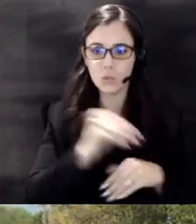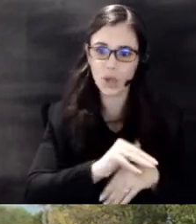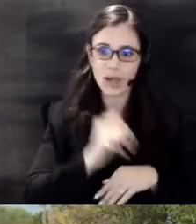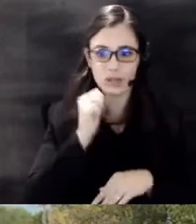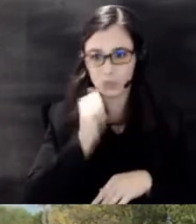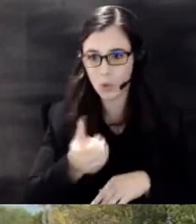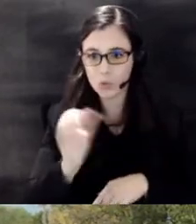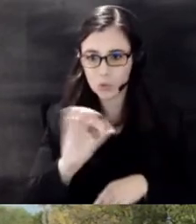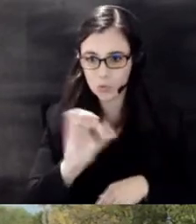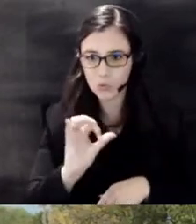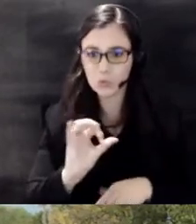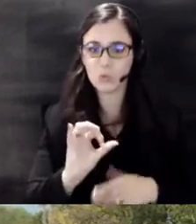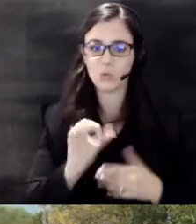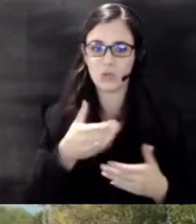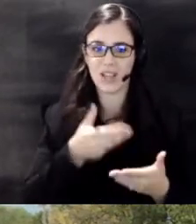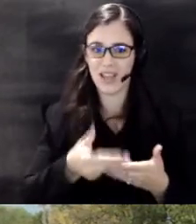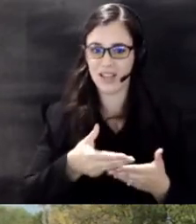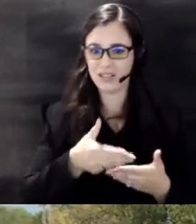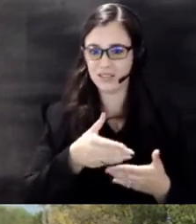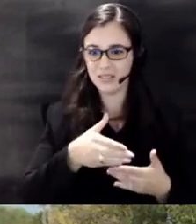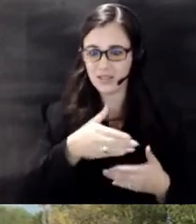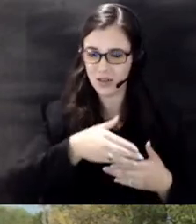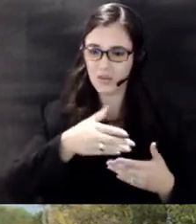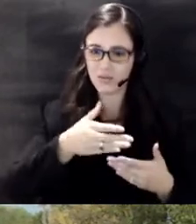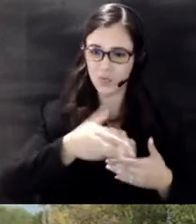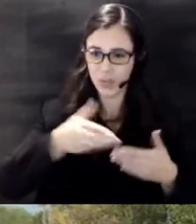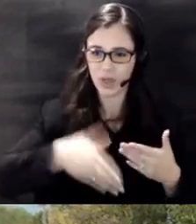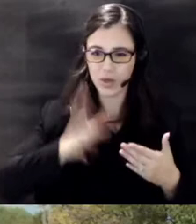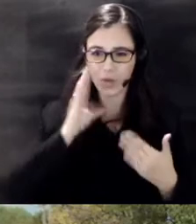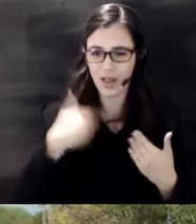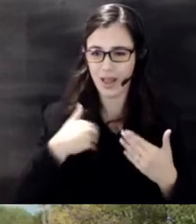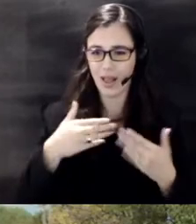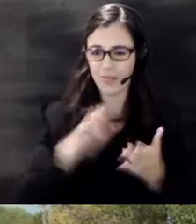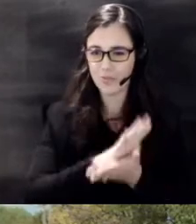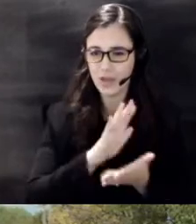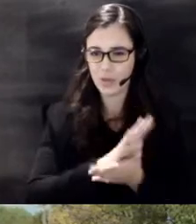the end of the weekend you'll have a flyer on the door you have until October 16th to provide